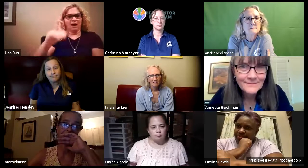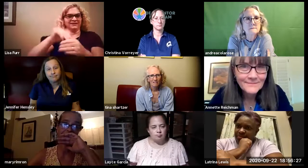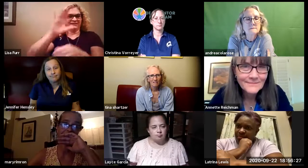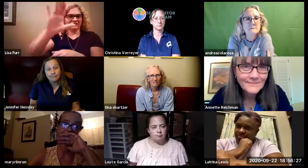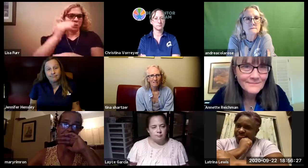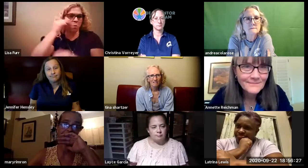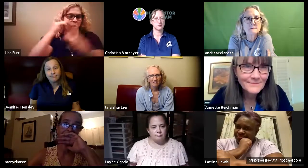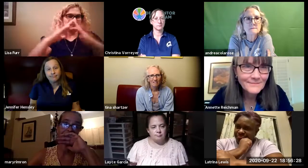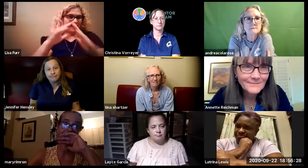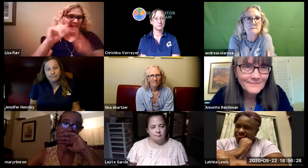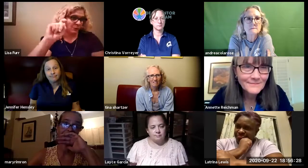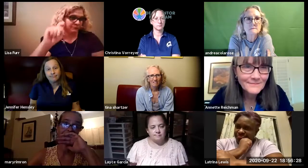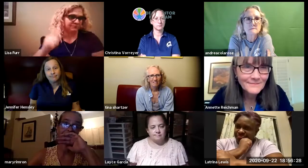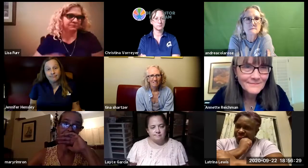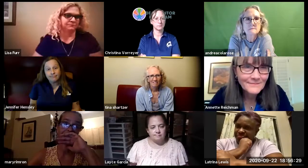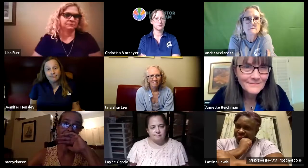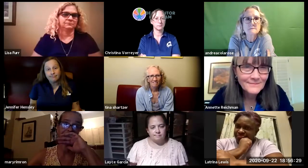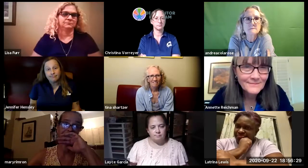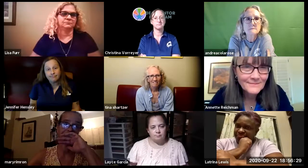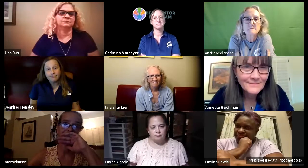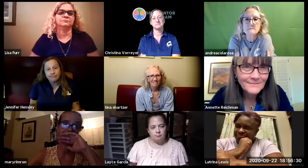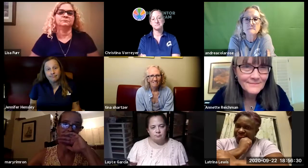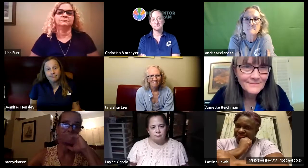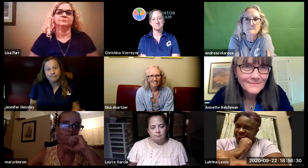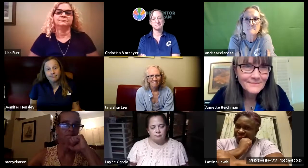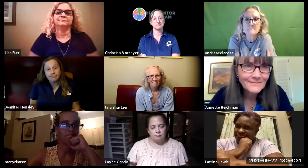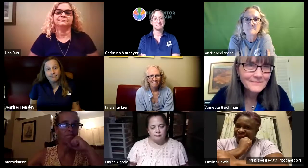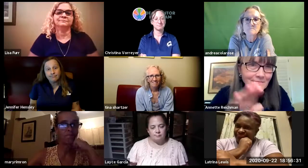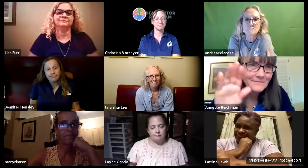stay home they want to keep their child in their